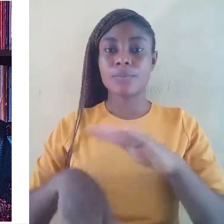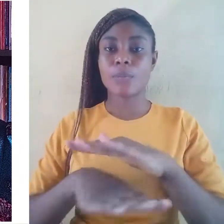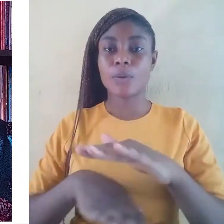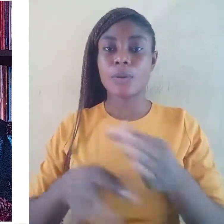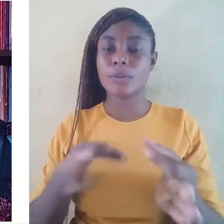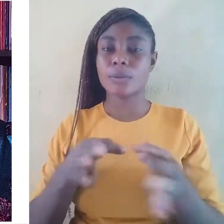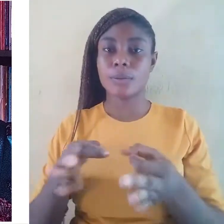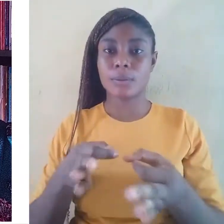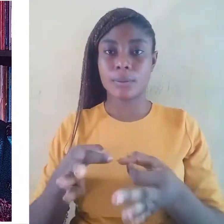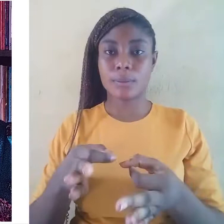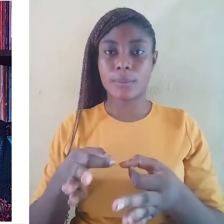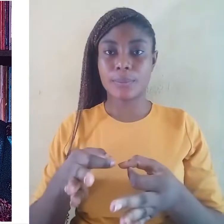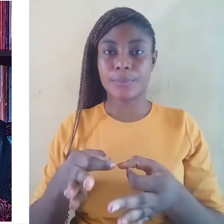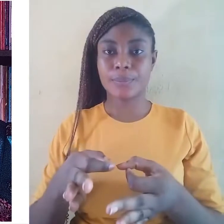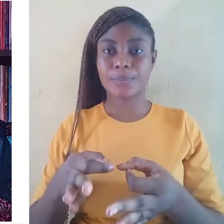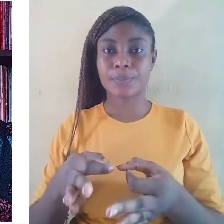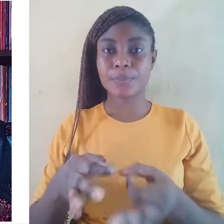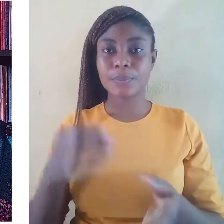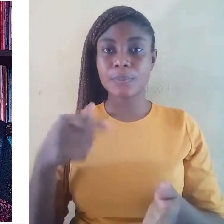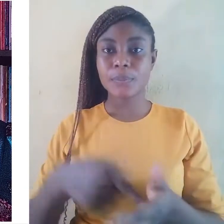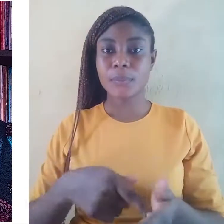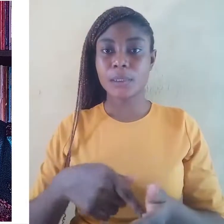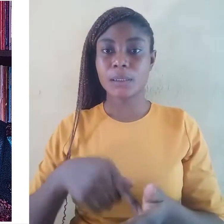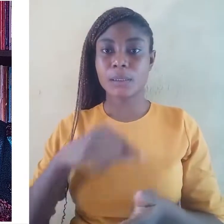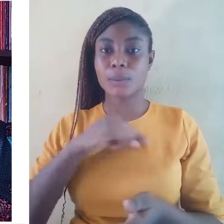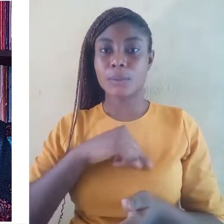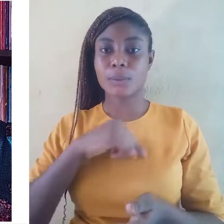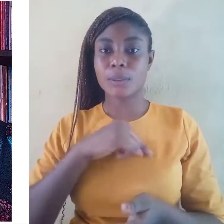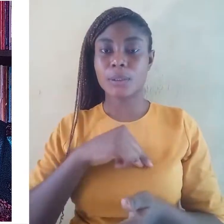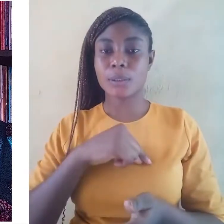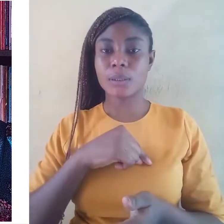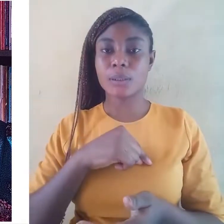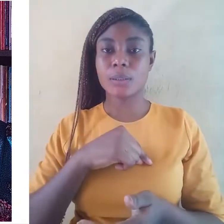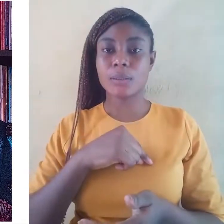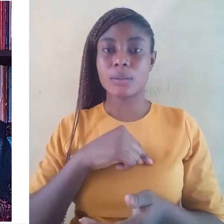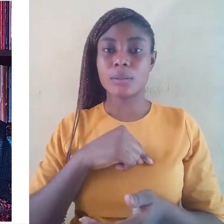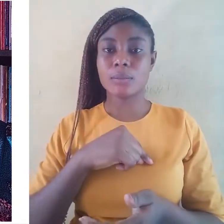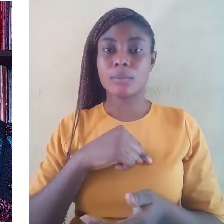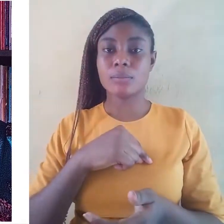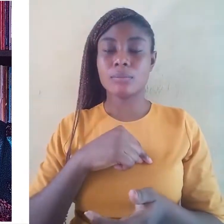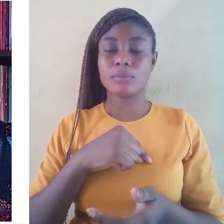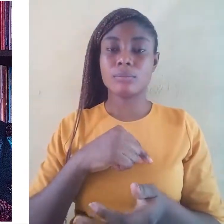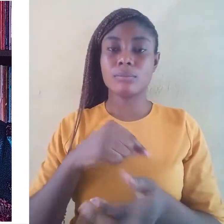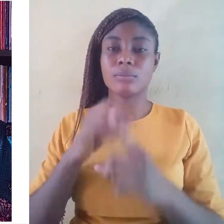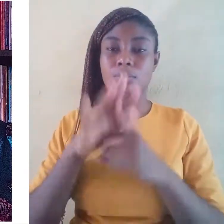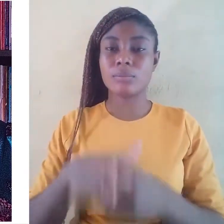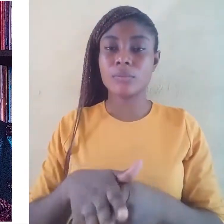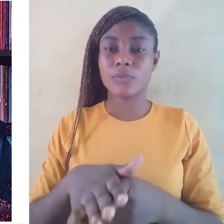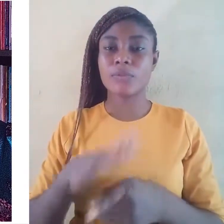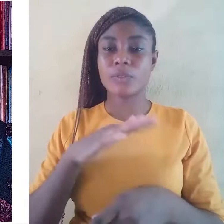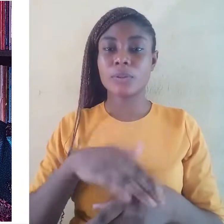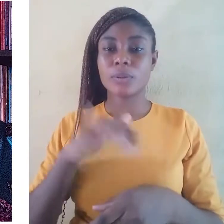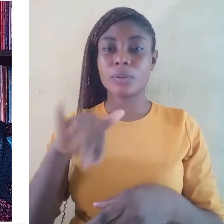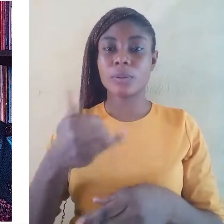These qualities infringe on even their fundamental rights to exist and be used in all domains,